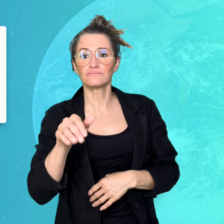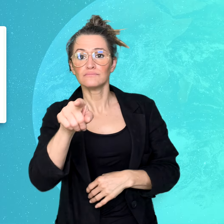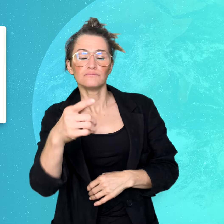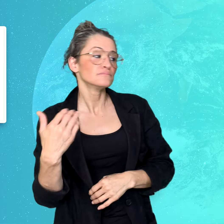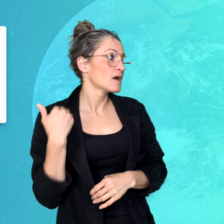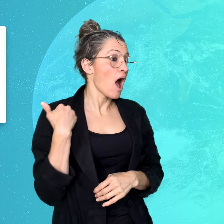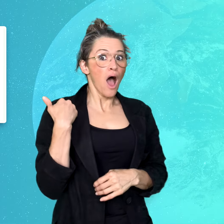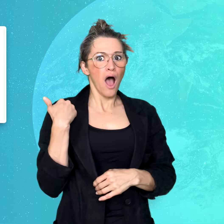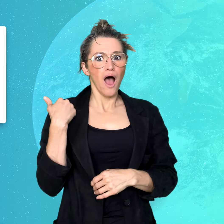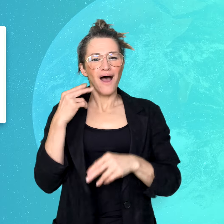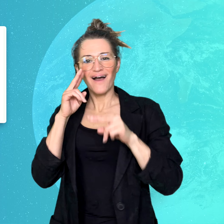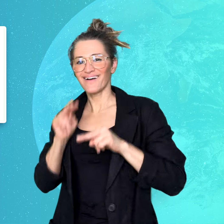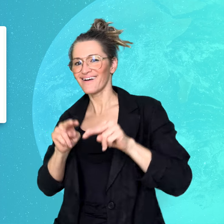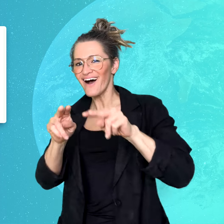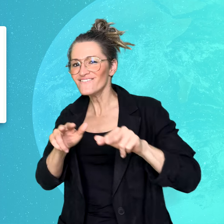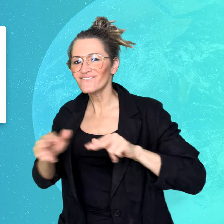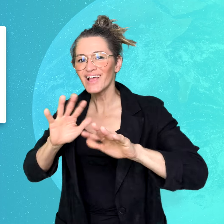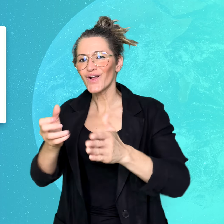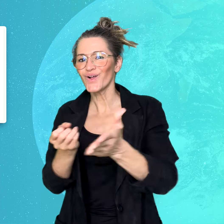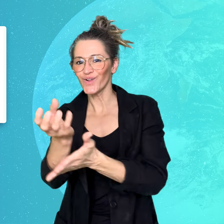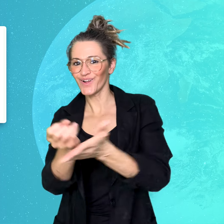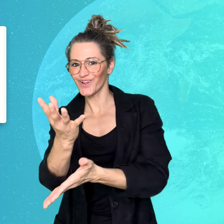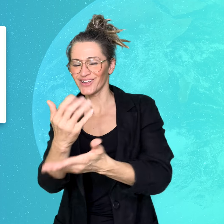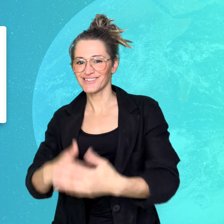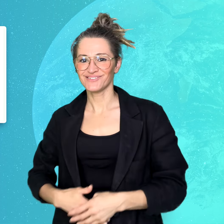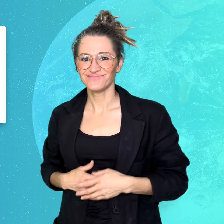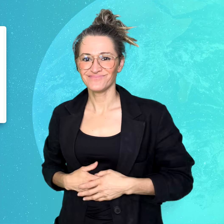so that you'll never miss a video!